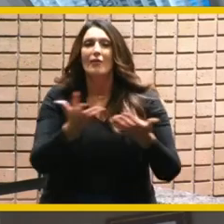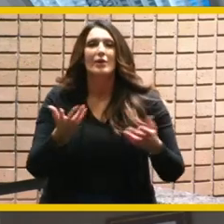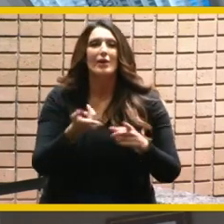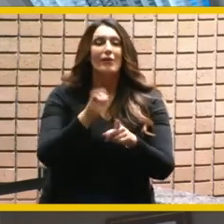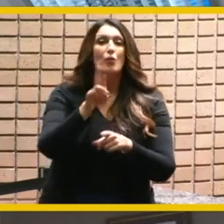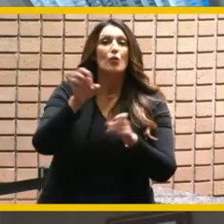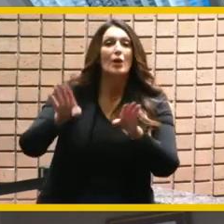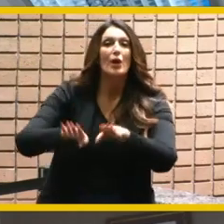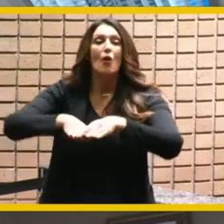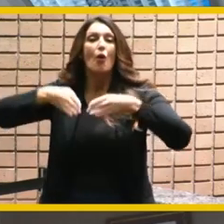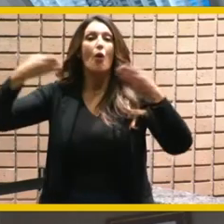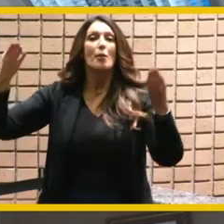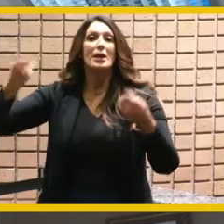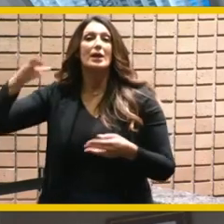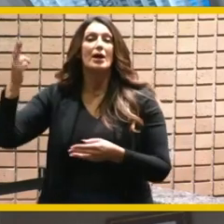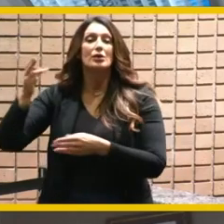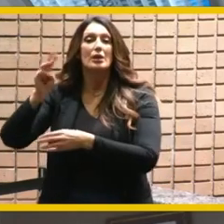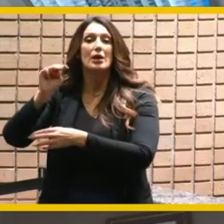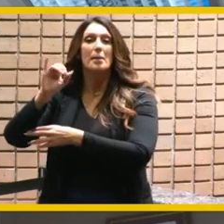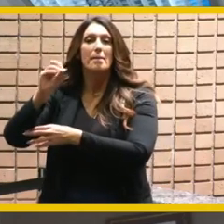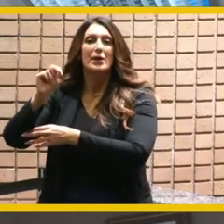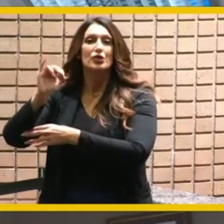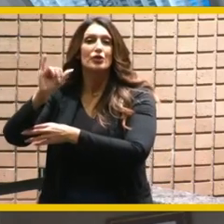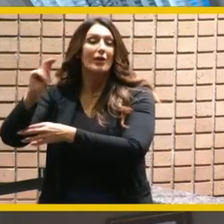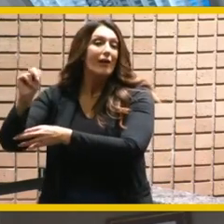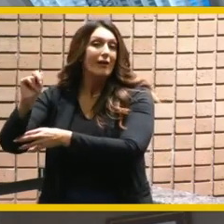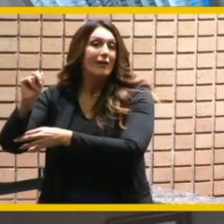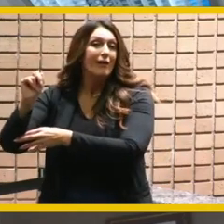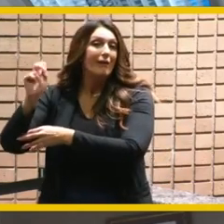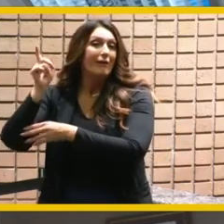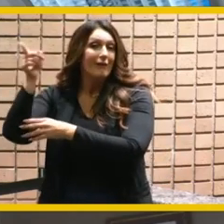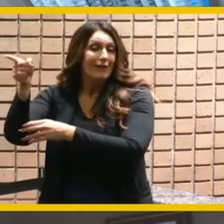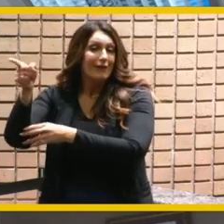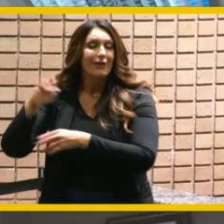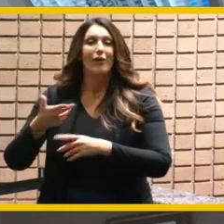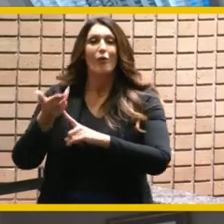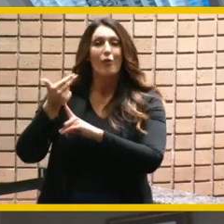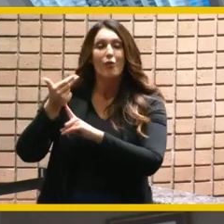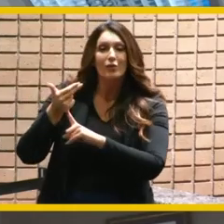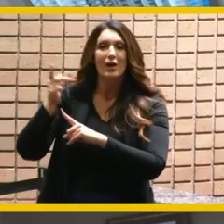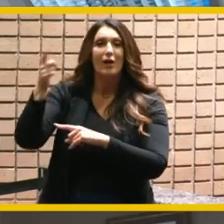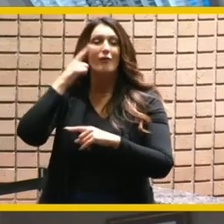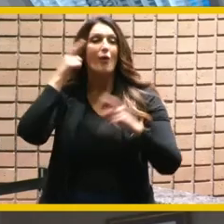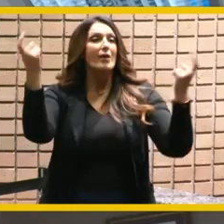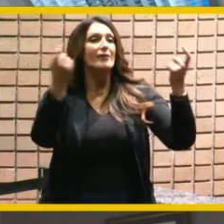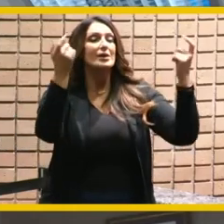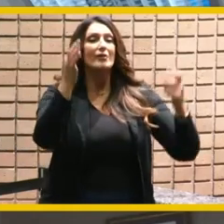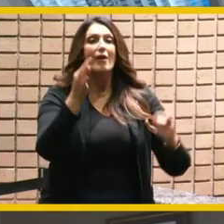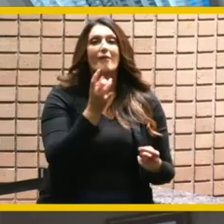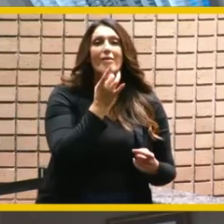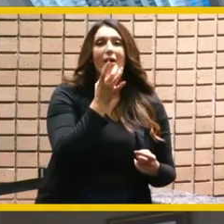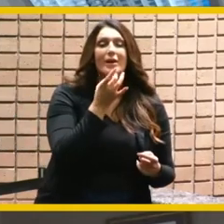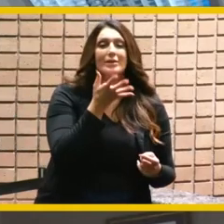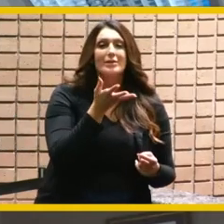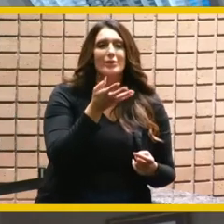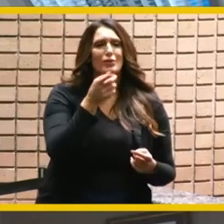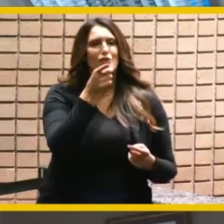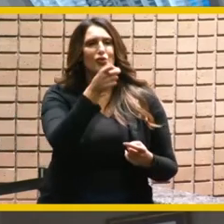the historic mission in hotel and spa to the world renowned festival of lights with 37 million people